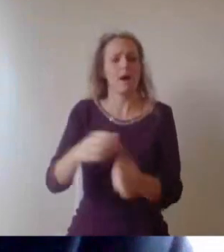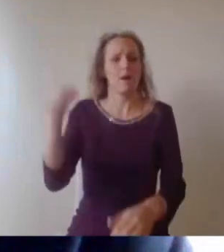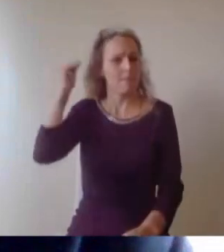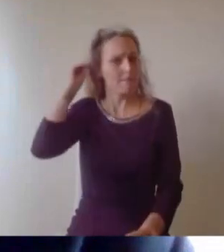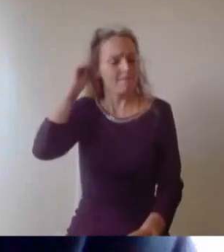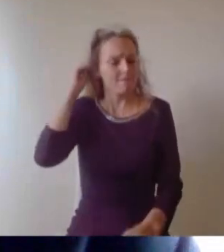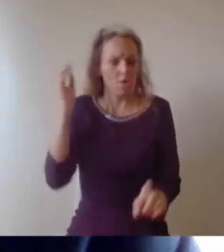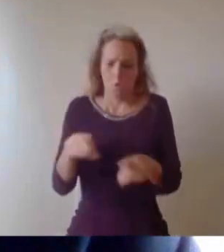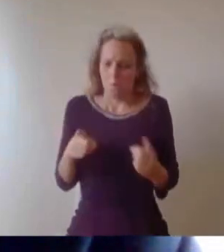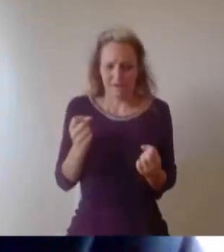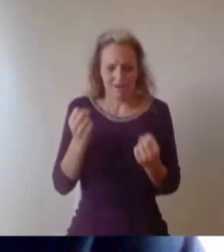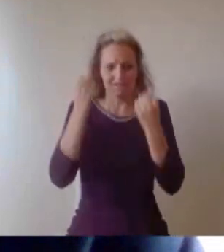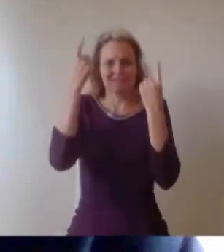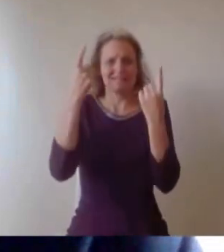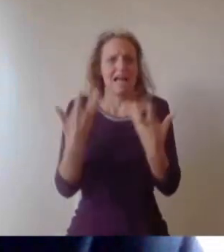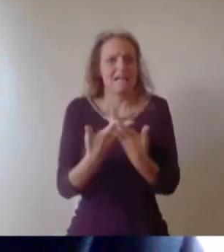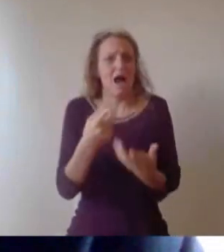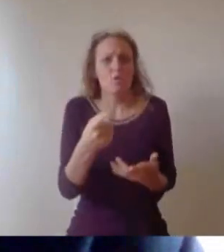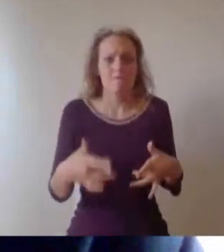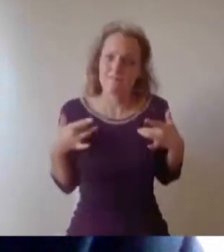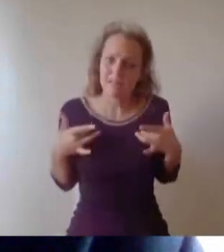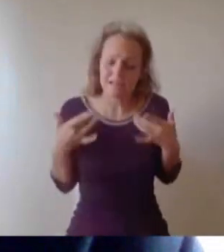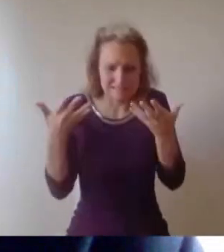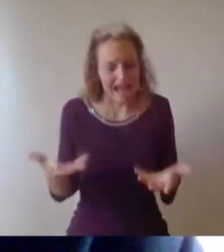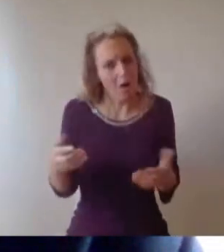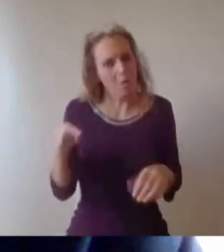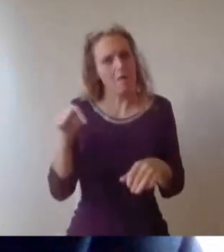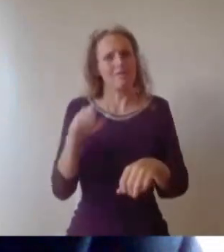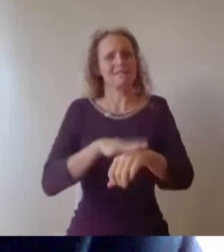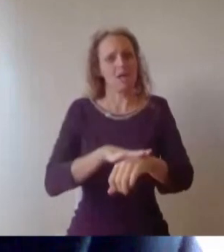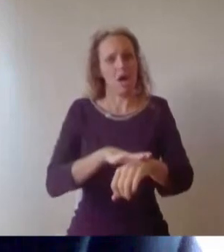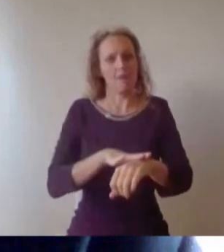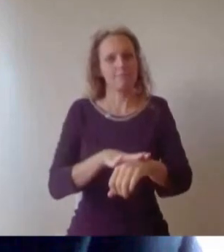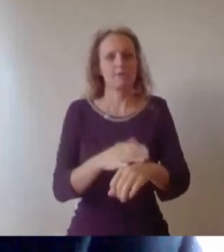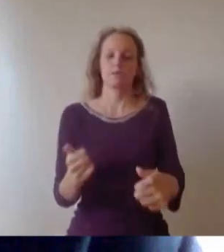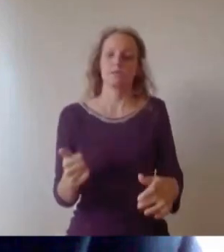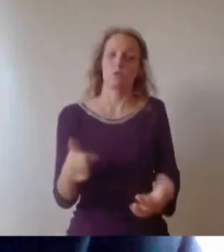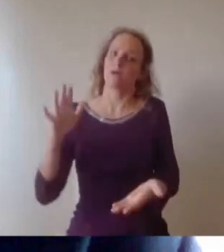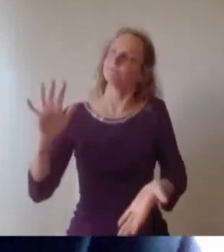circumstances. So we are really pleased to have one of your fellow final year students joined today, who will give some